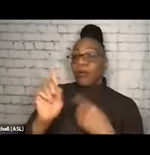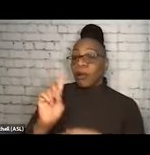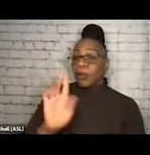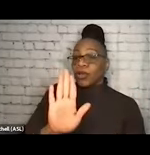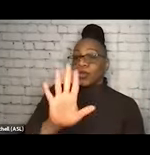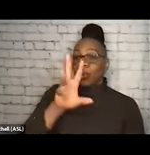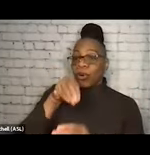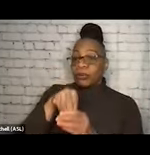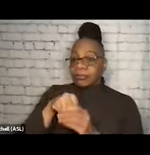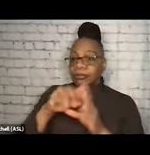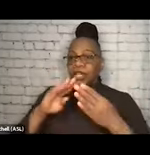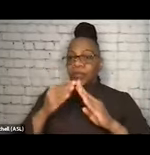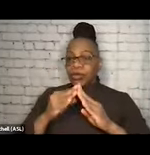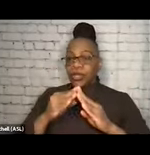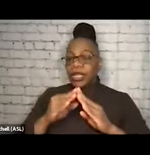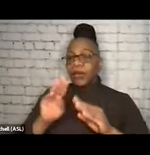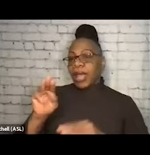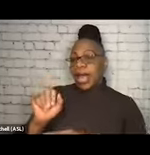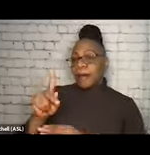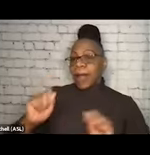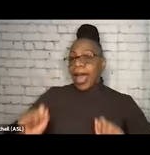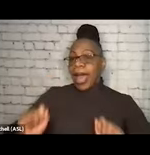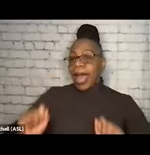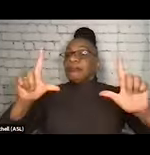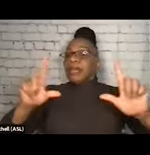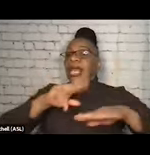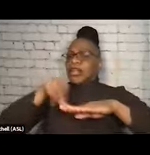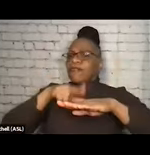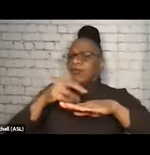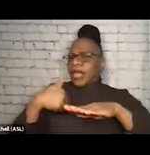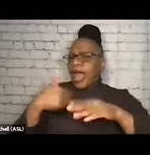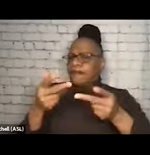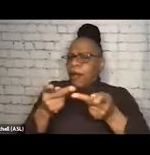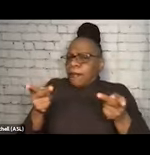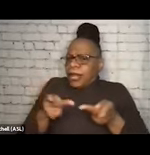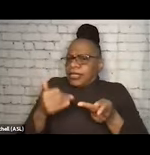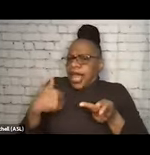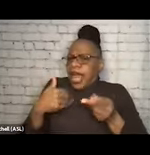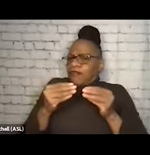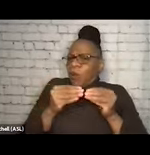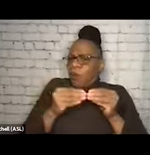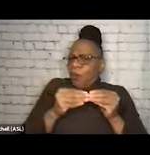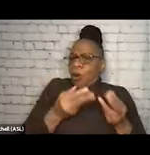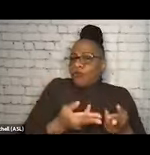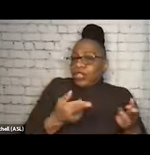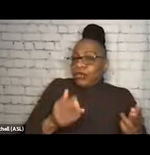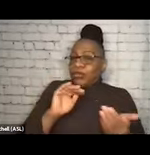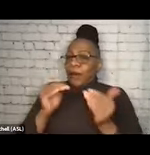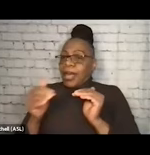You know, we pulled up the map when we did this. Certainly there are places that have a lot more resources than others. I think what's really nice about this